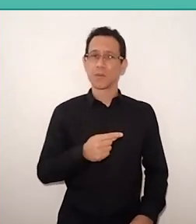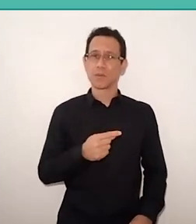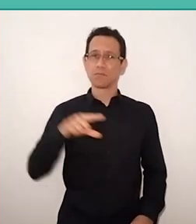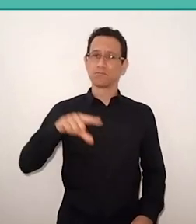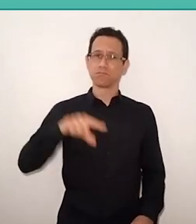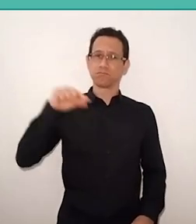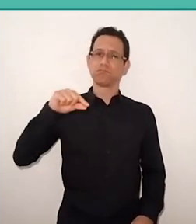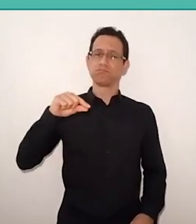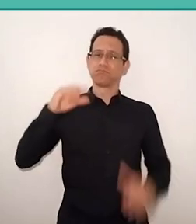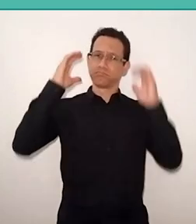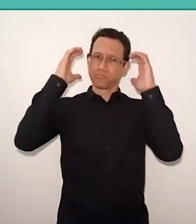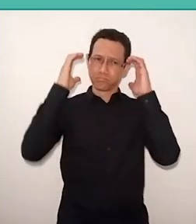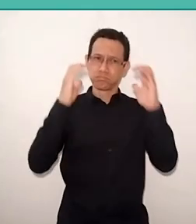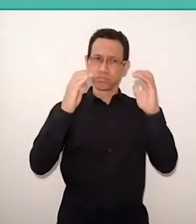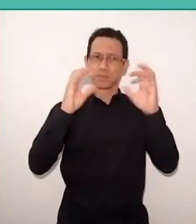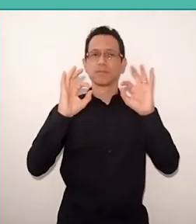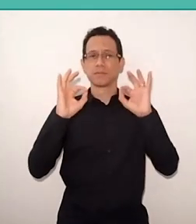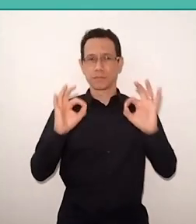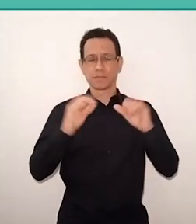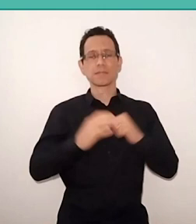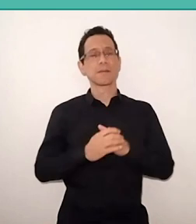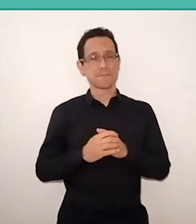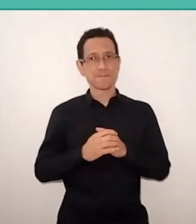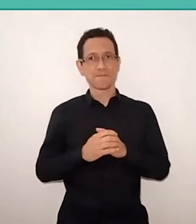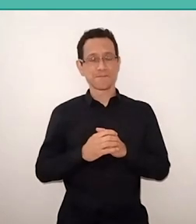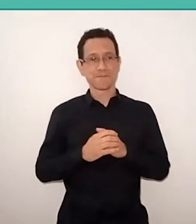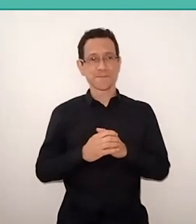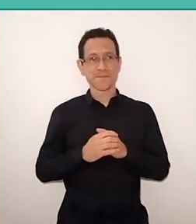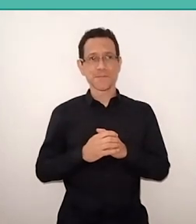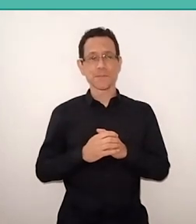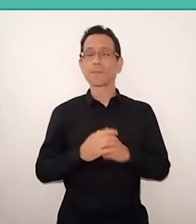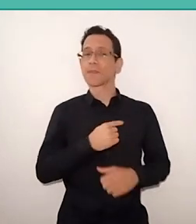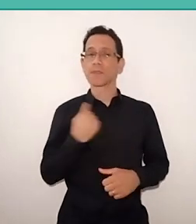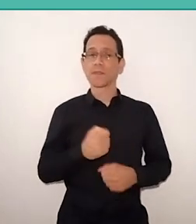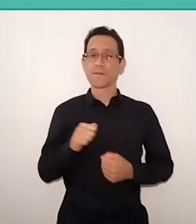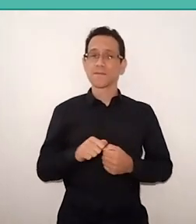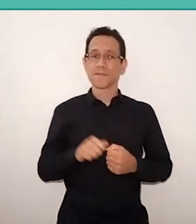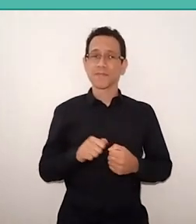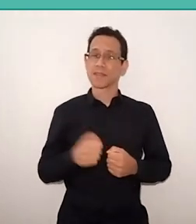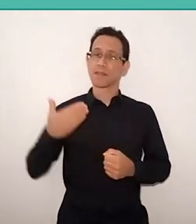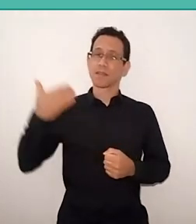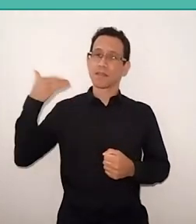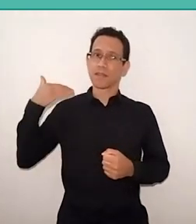Incarnate it, thus diminishing the distance between what we did and what we do.” And concludes: